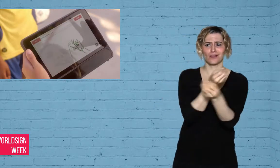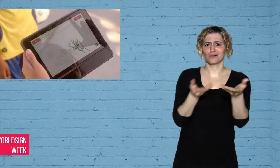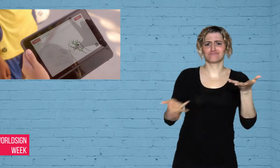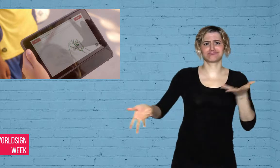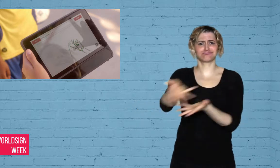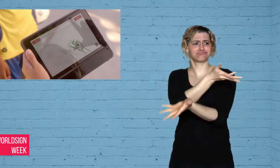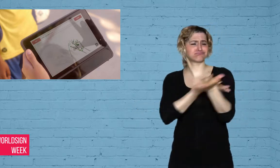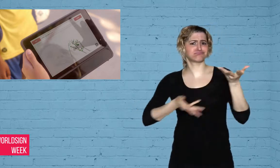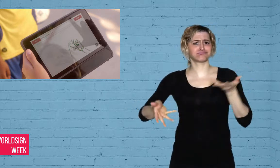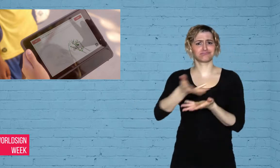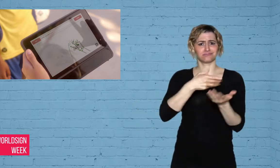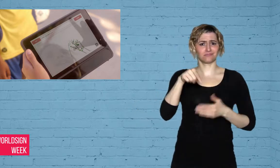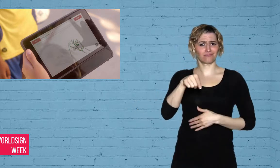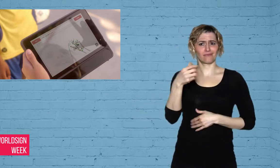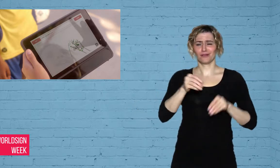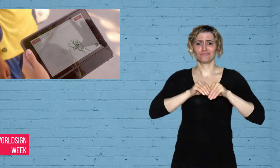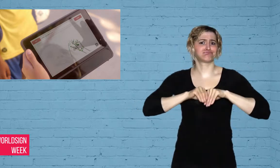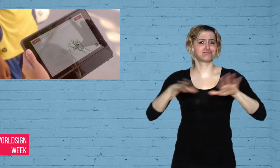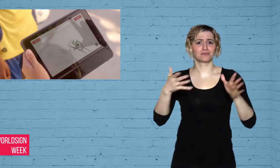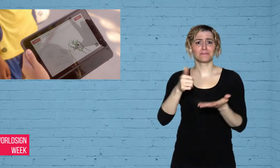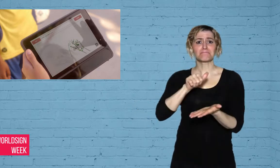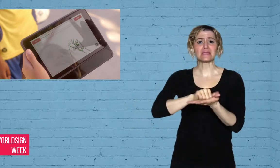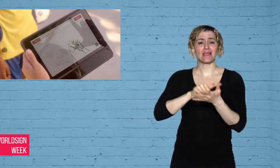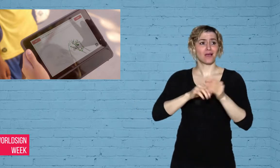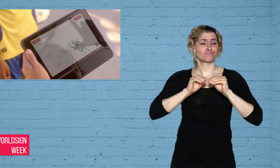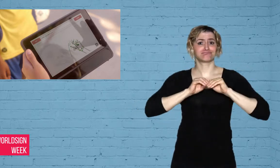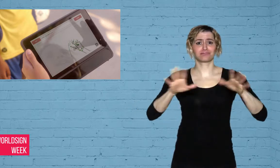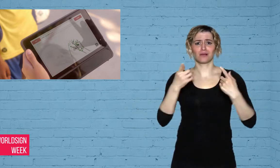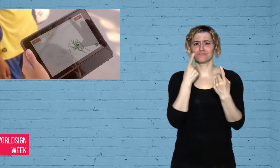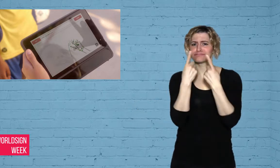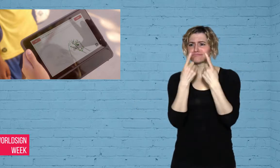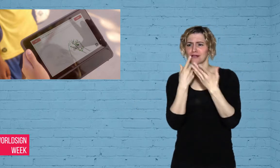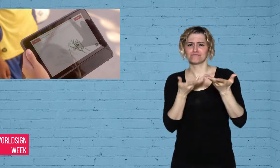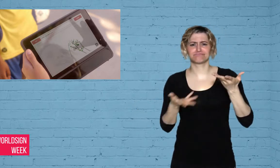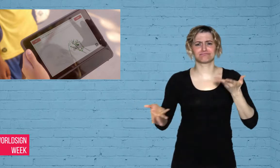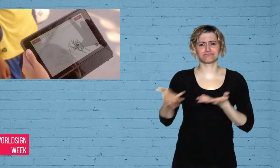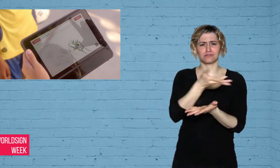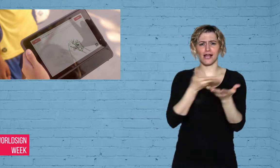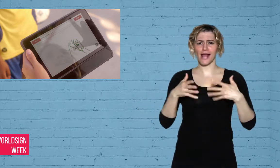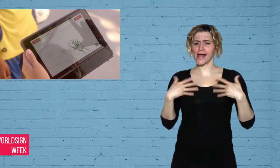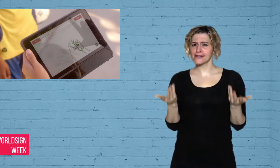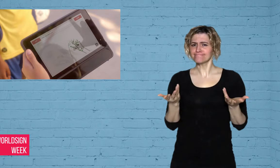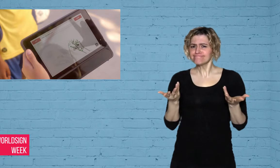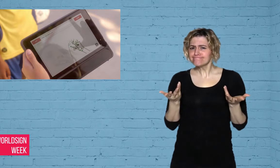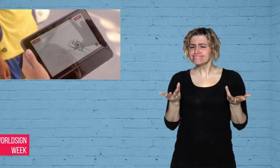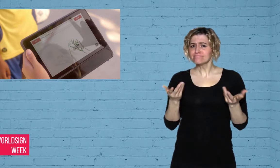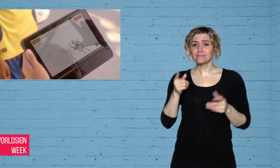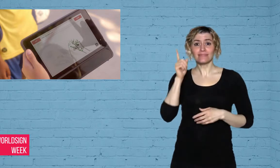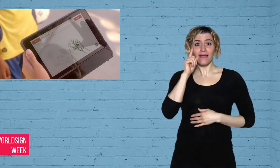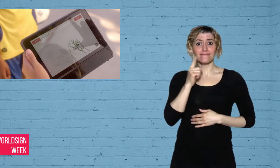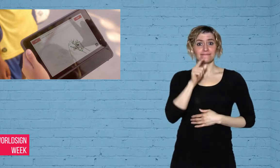social media say they don’t use voice